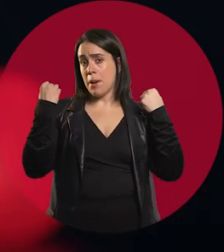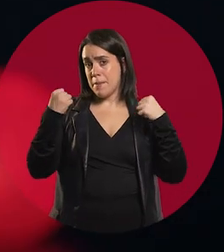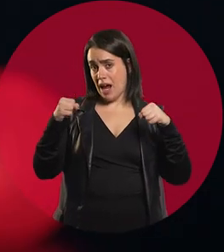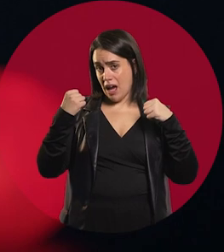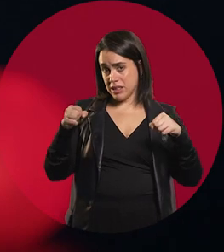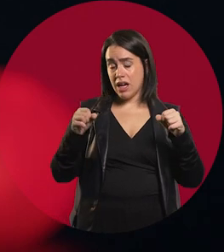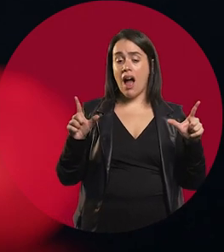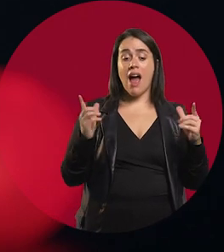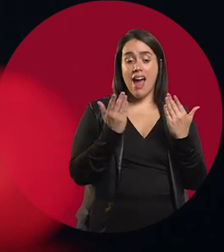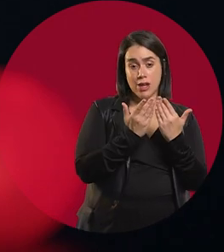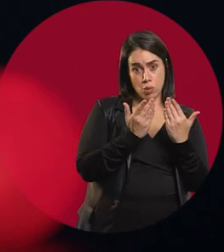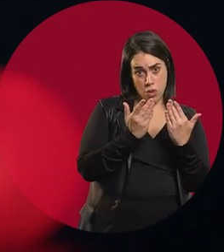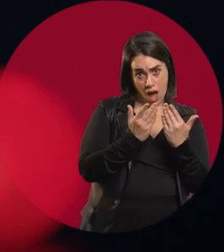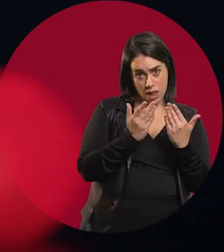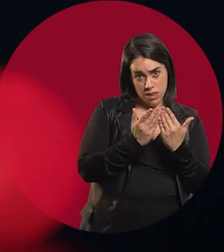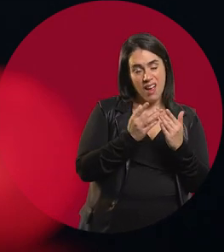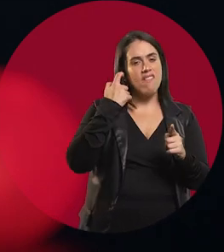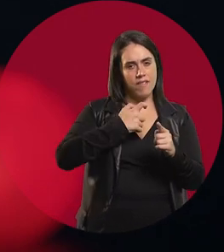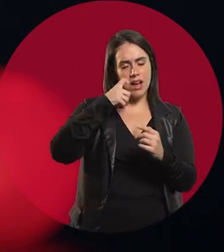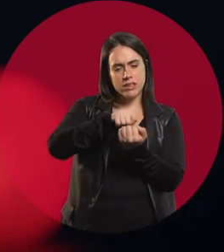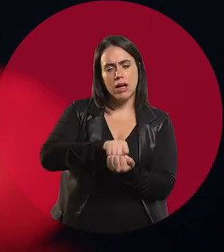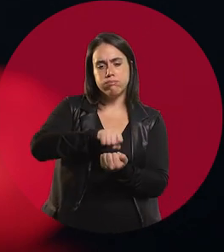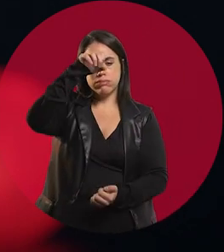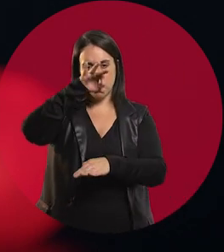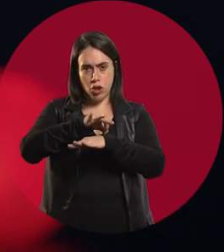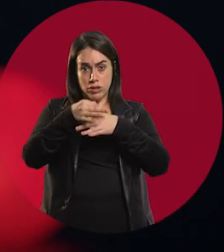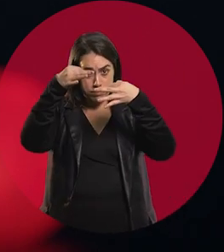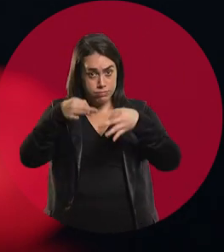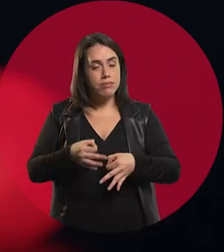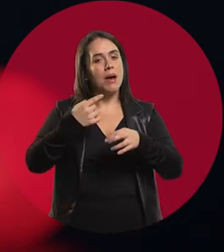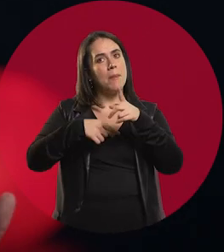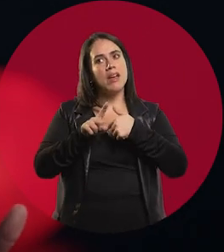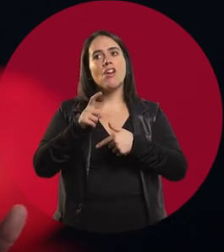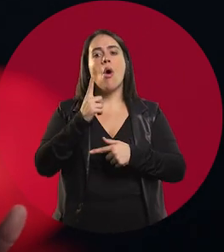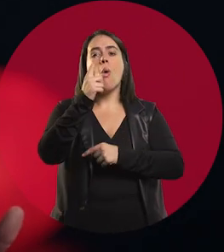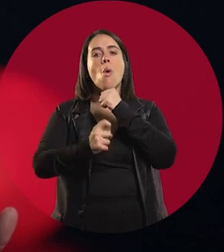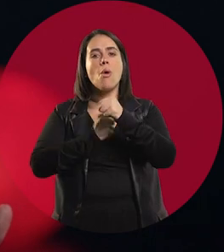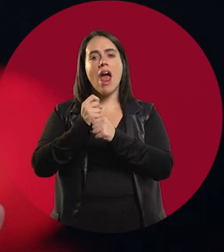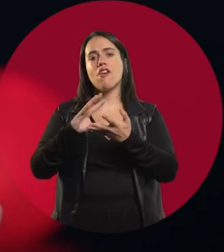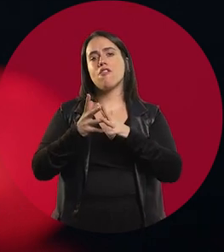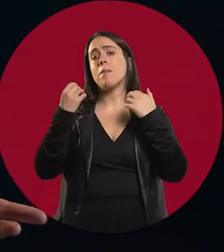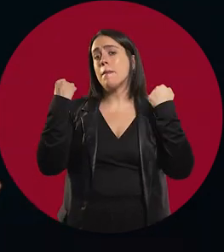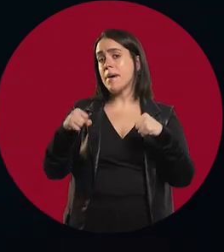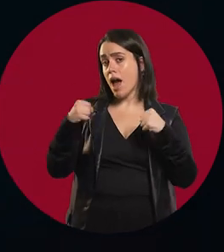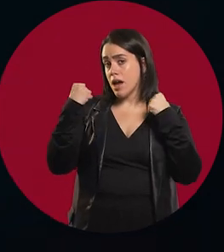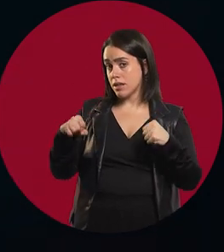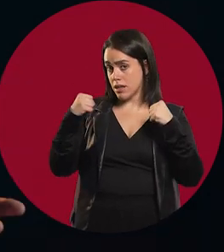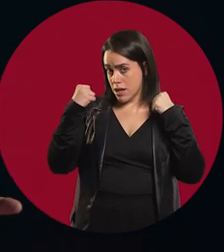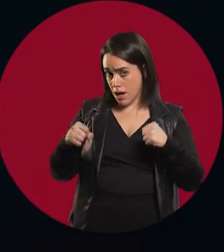you go from being a student to a doctor (not yet graduated), you have a year of practice where